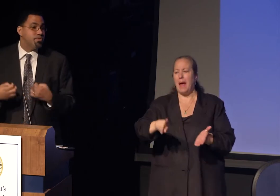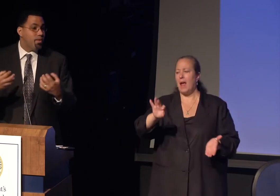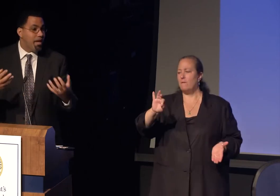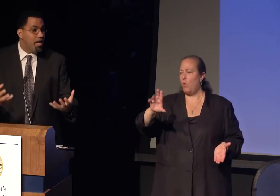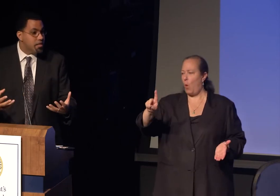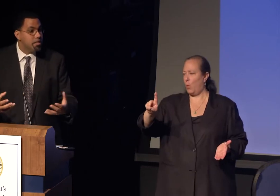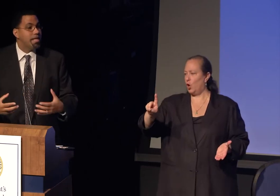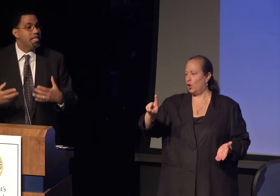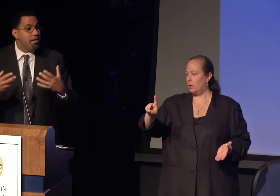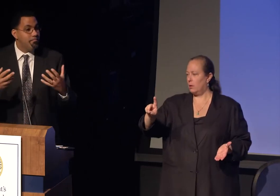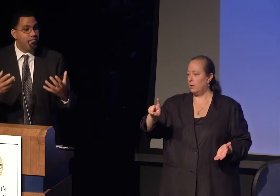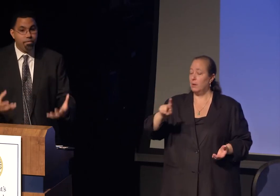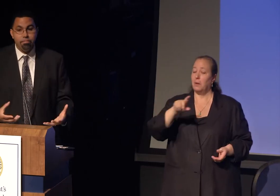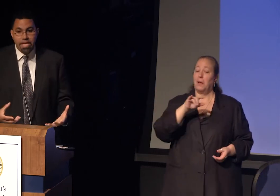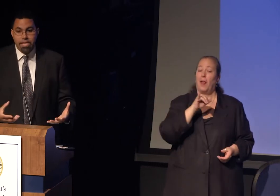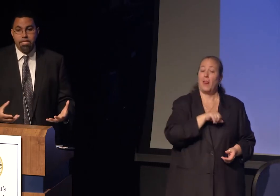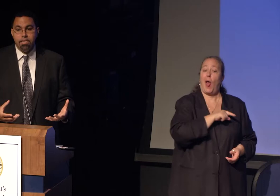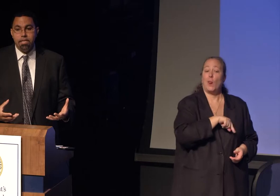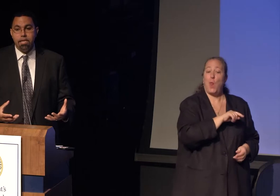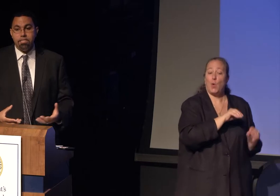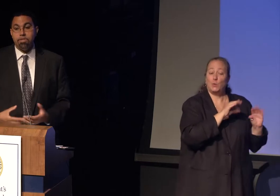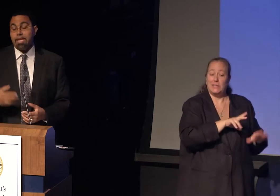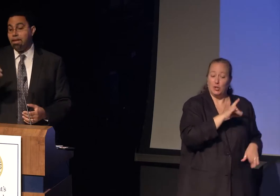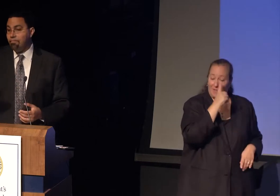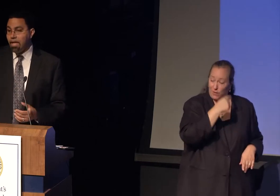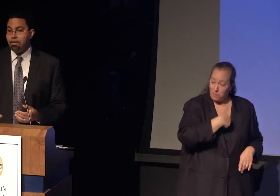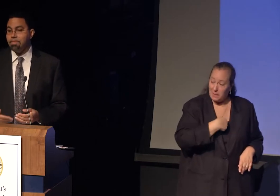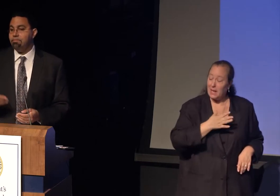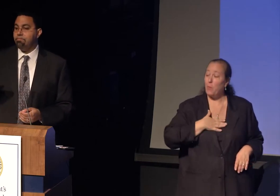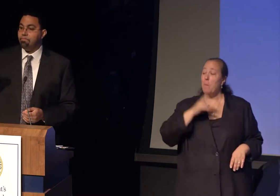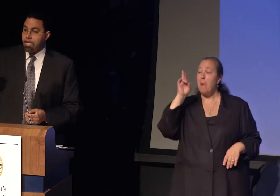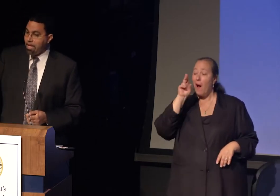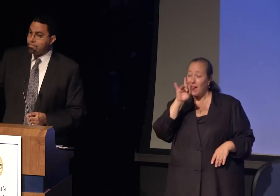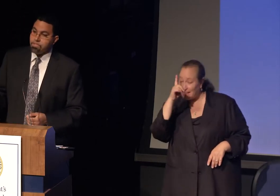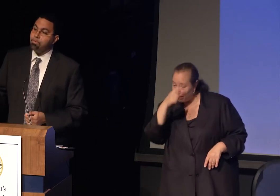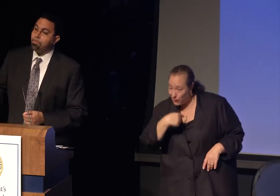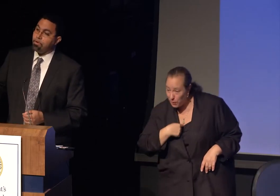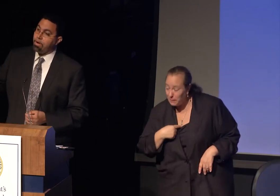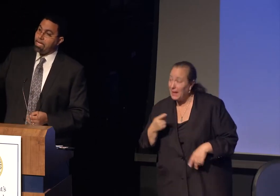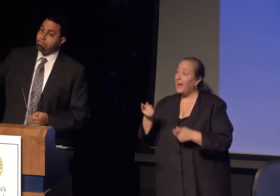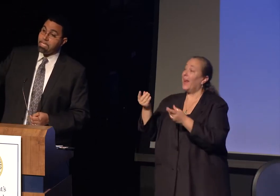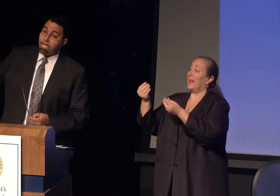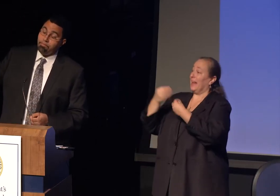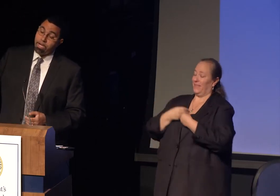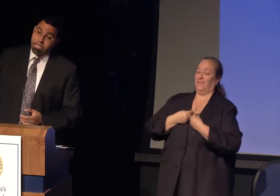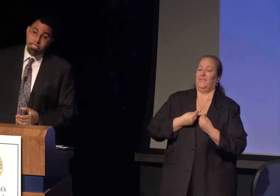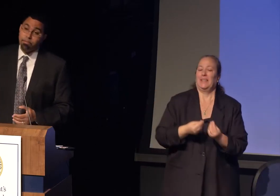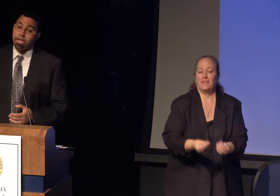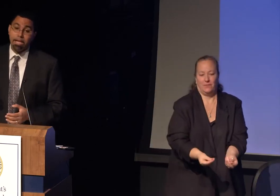what my uncle had done for me. I got involved in running after school programs and running a summer camp